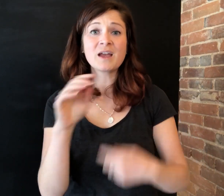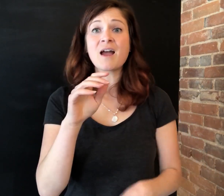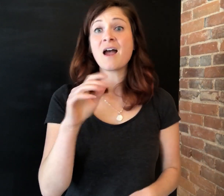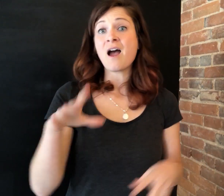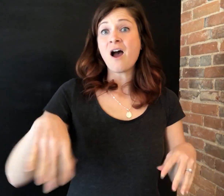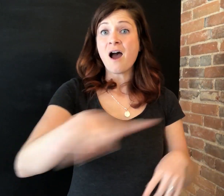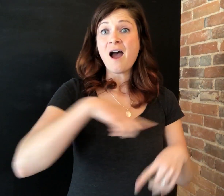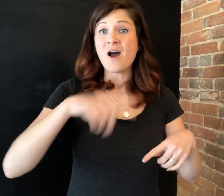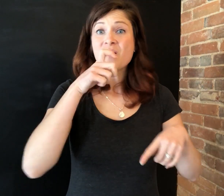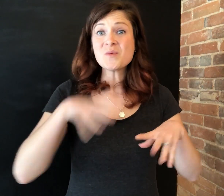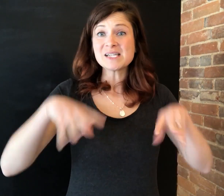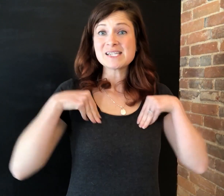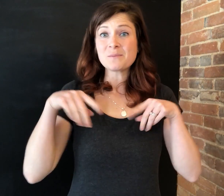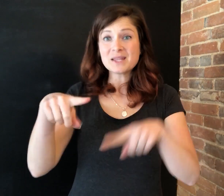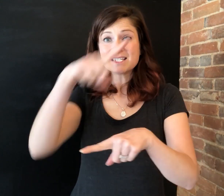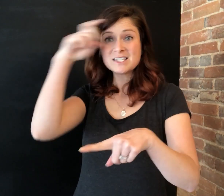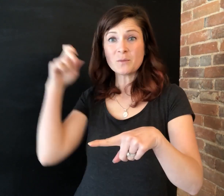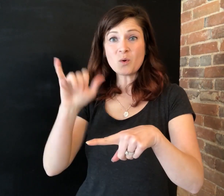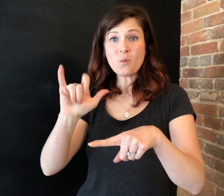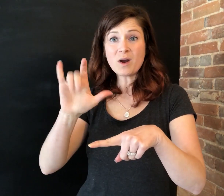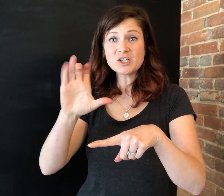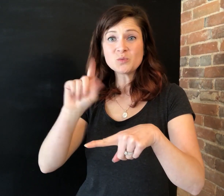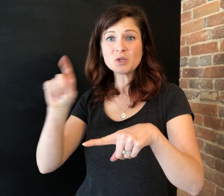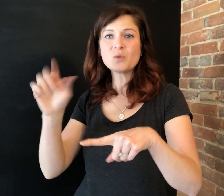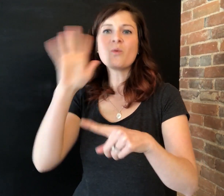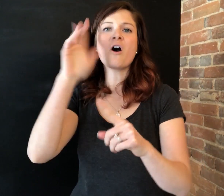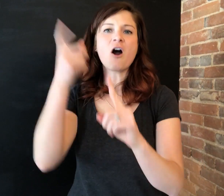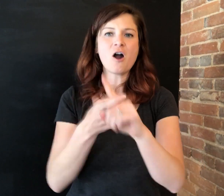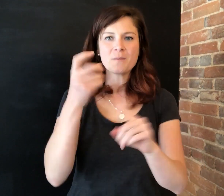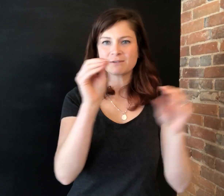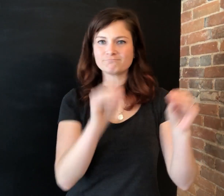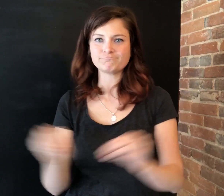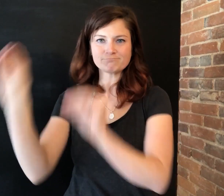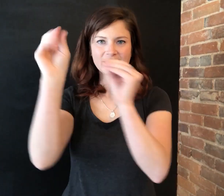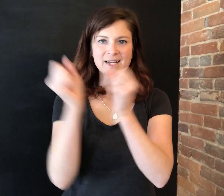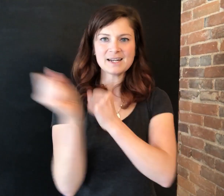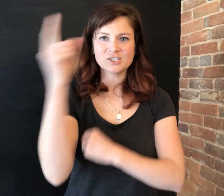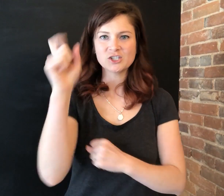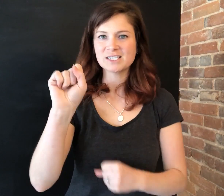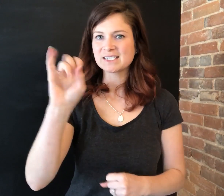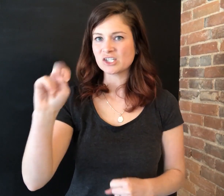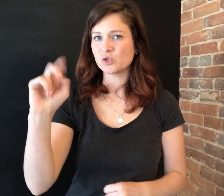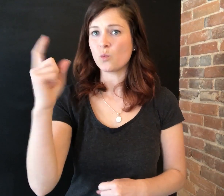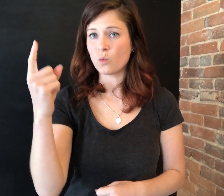All accepted applicants for YLC 2020 will automatically be accepted to 2021 Session 1.